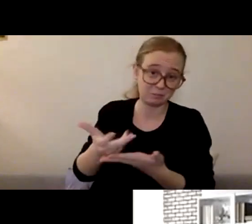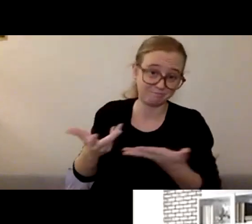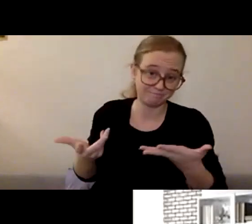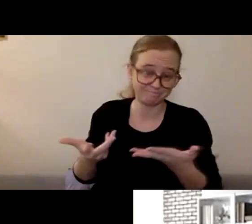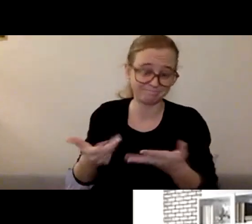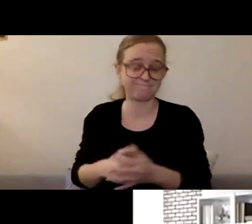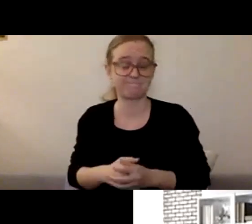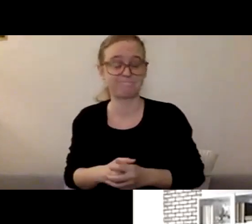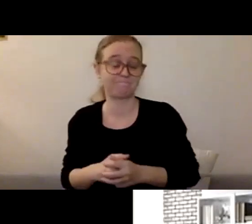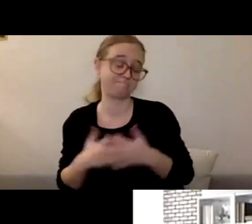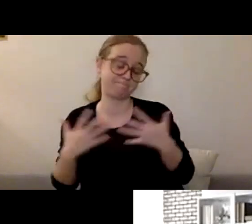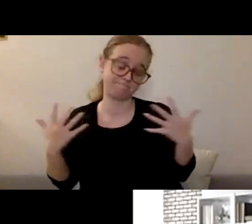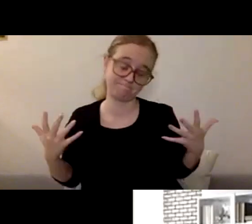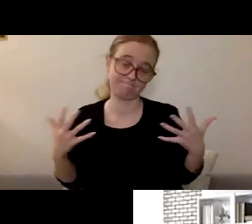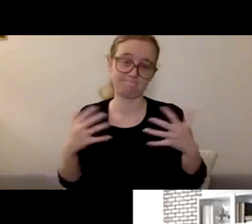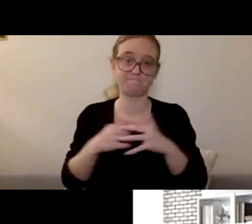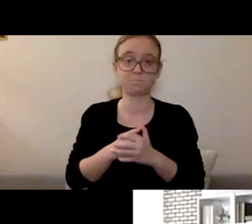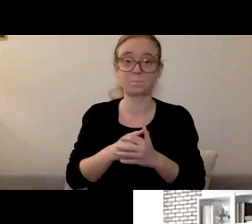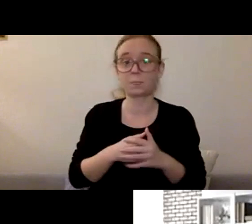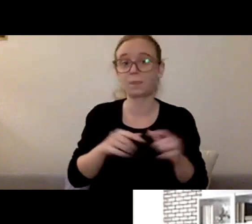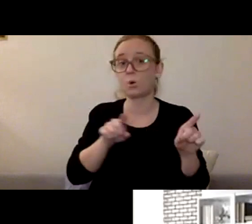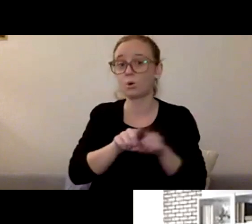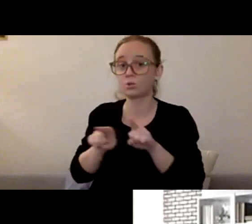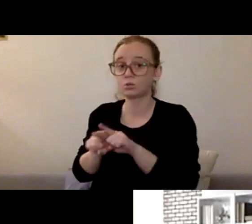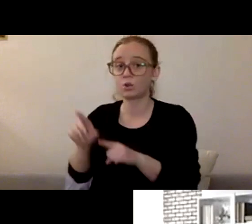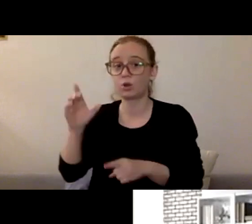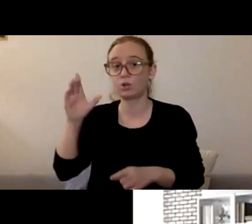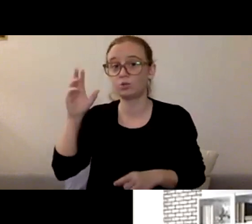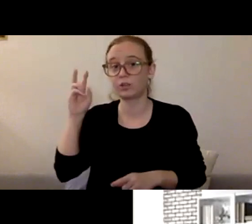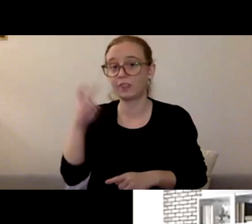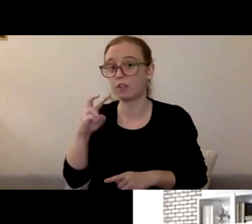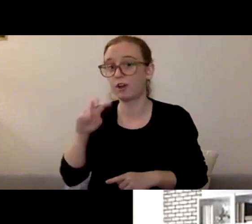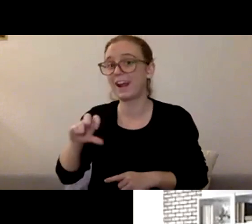You can also look at other supports too if you're worried about the safety of the kids.